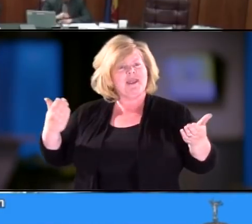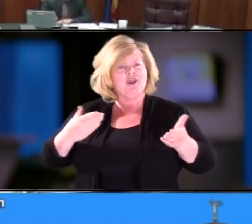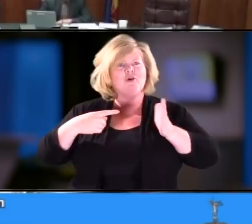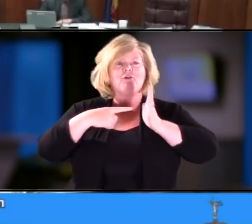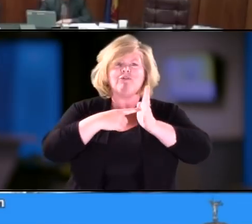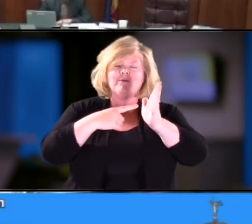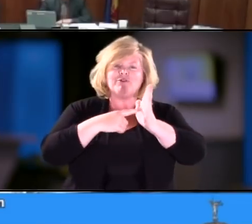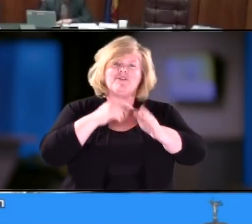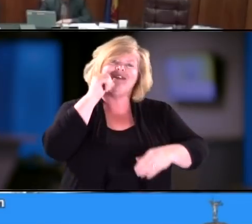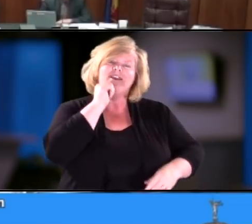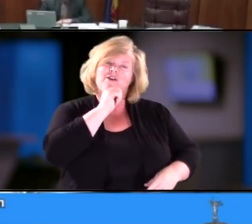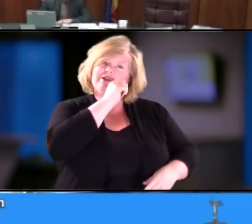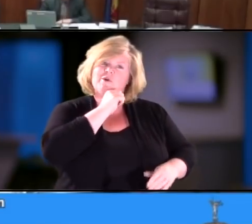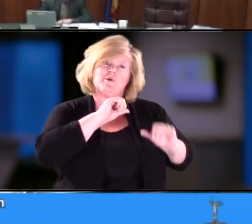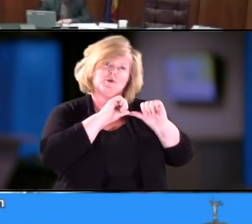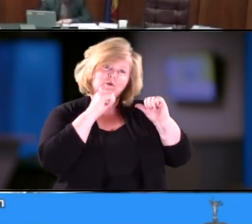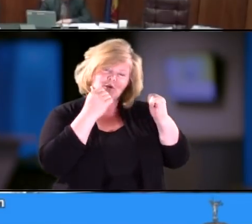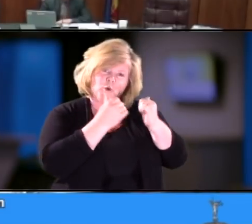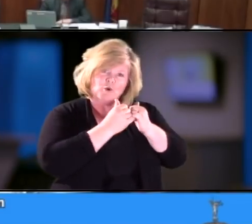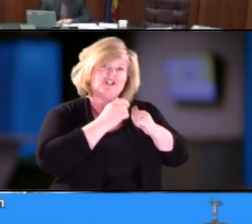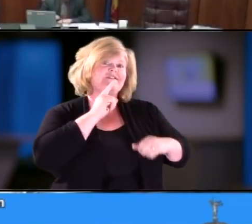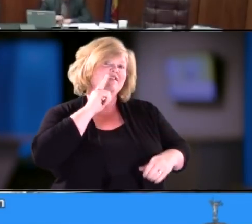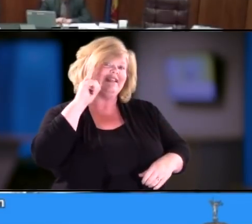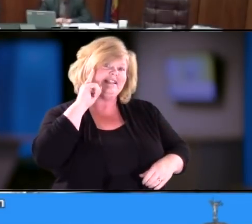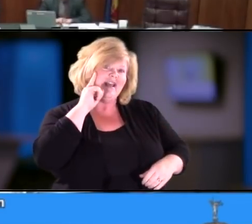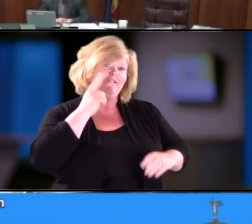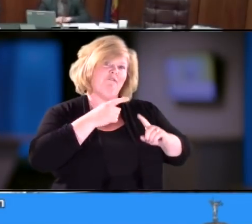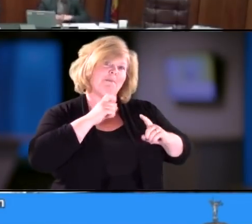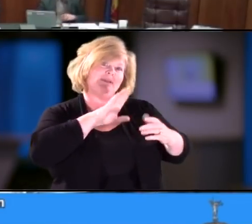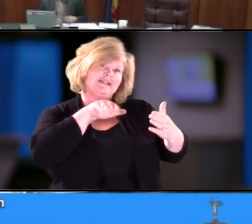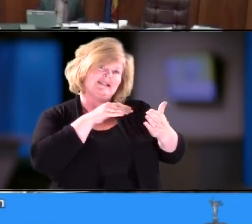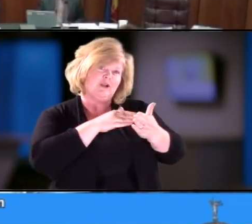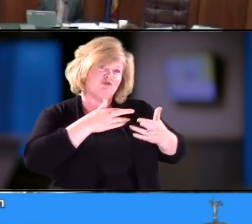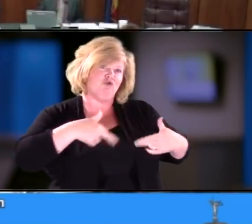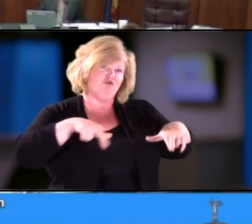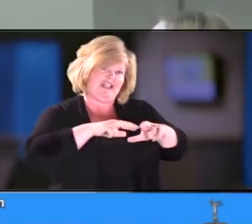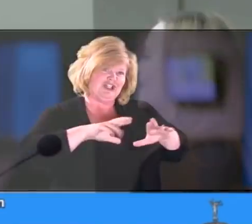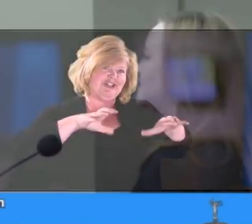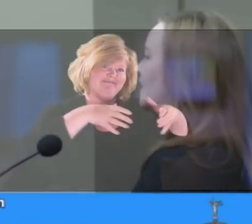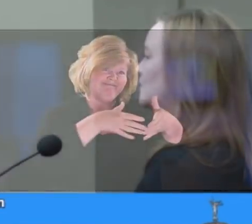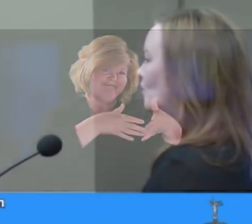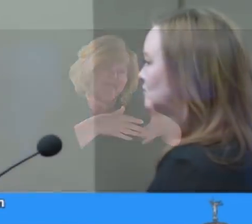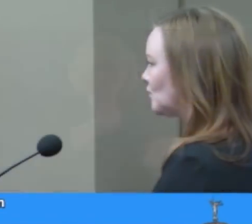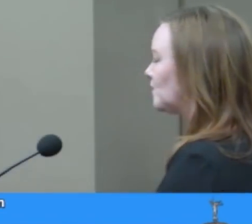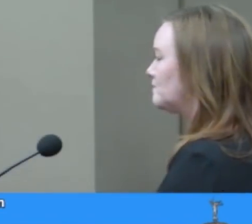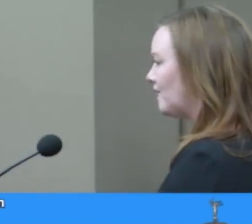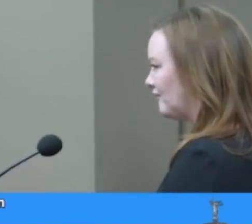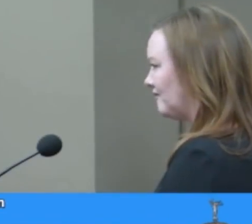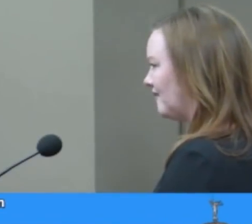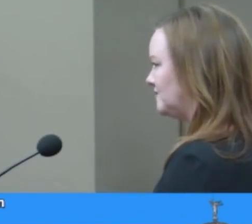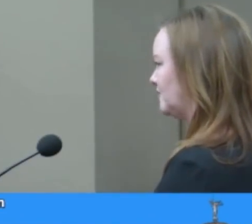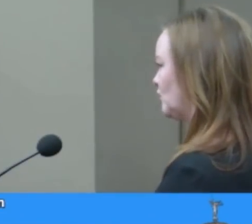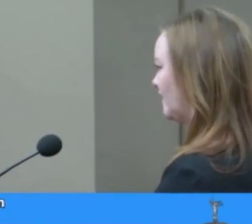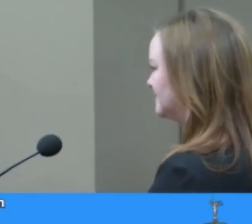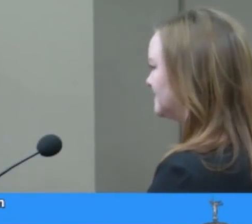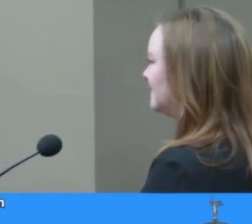I am here representing the Arizona Association of the Deaf, central region. And I am also the mother of a deaf child